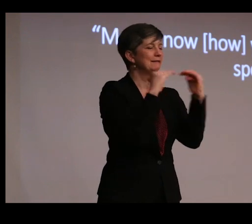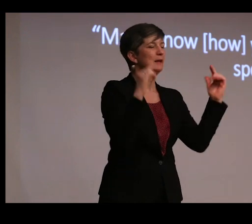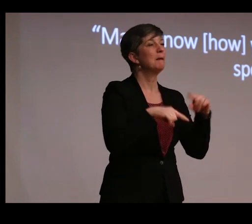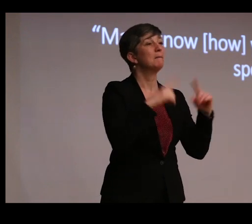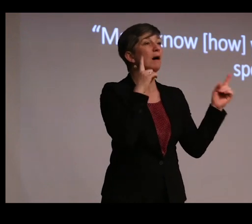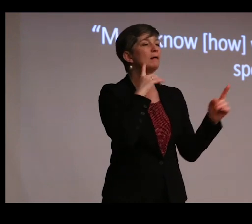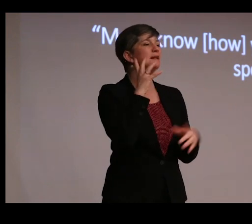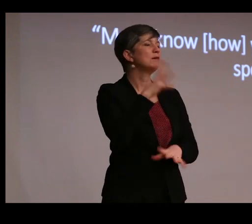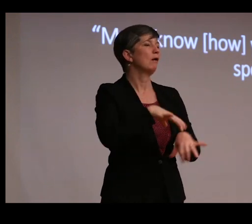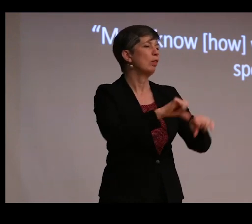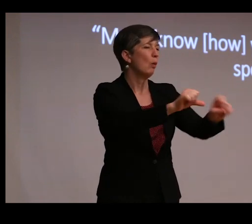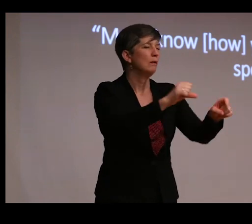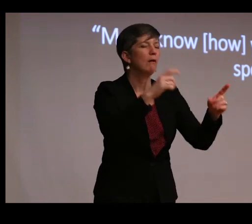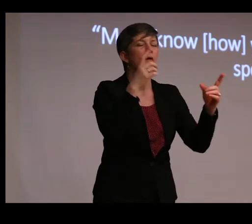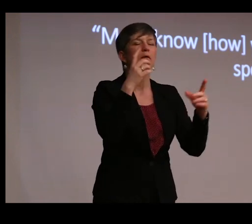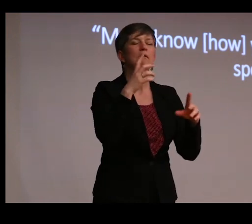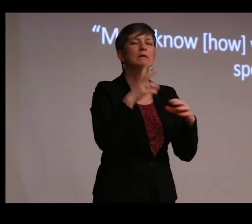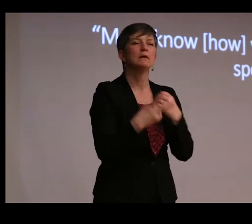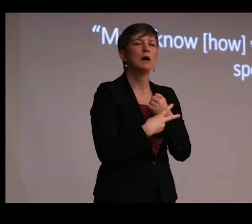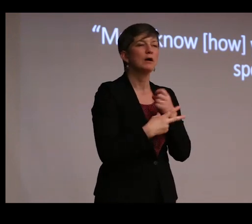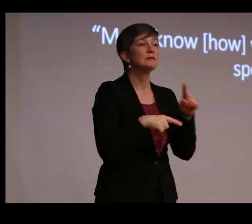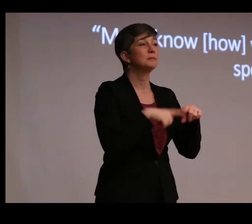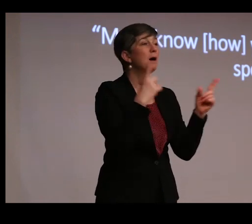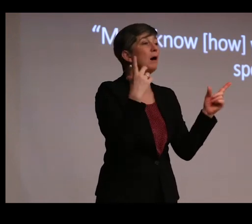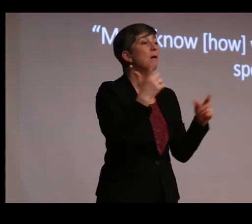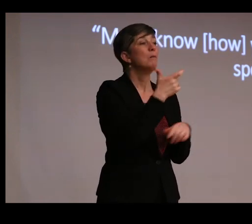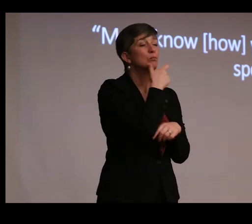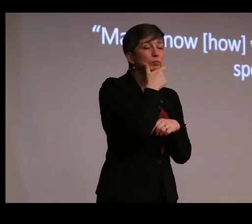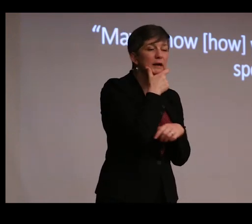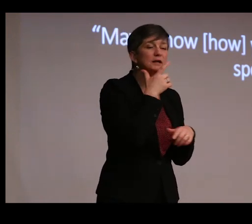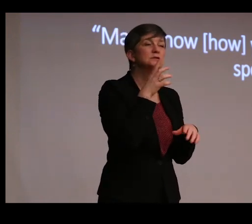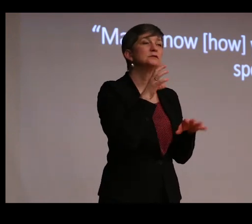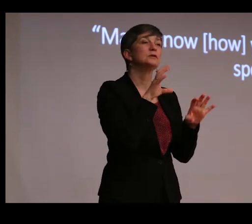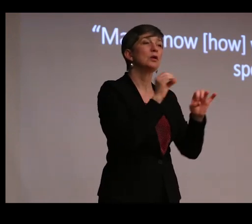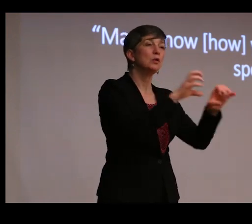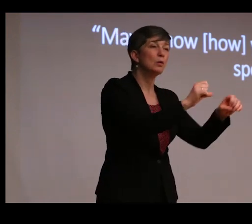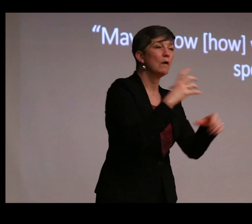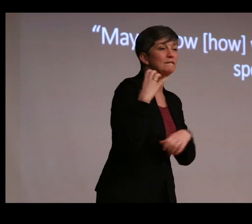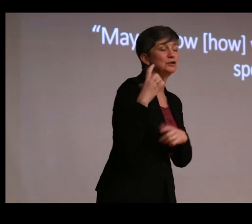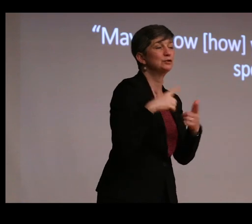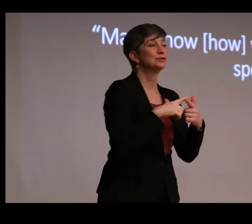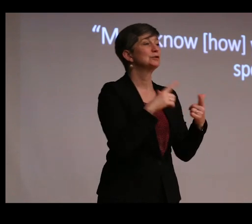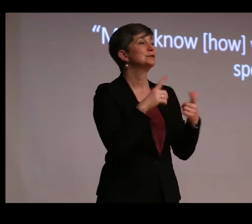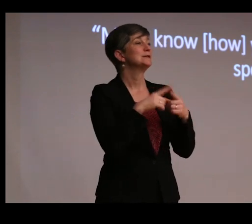the voices of British colonial officials, Indians embedded in the British colonial administration,